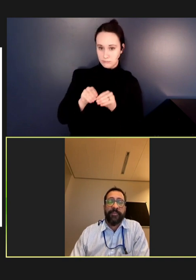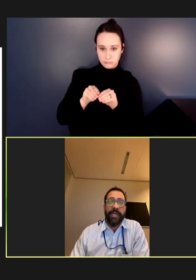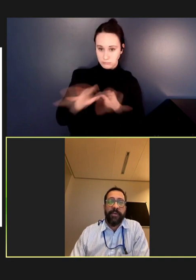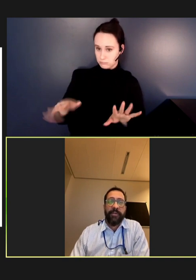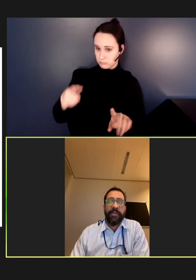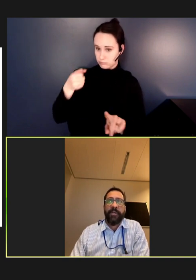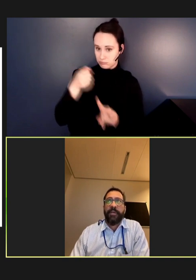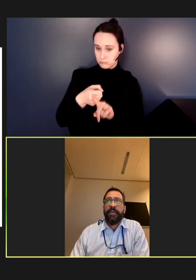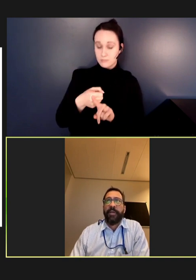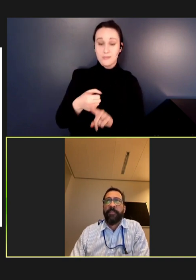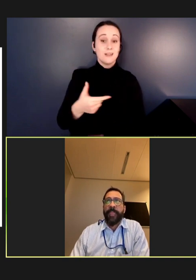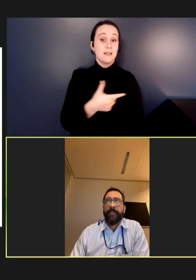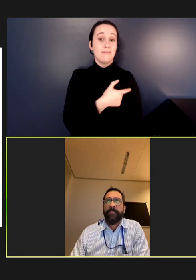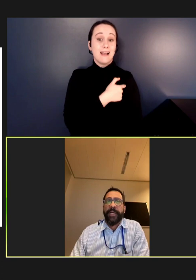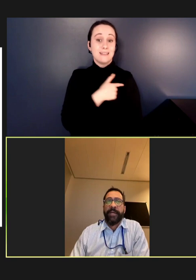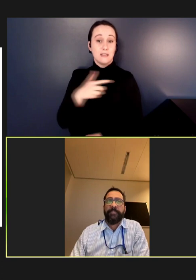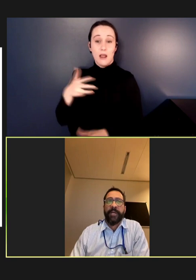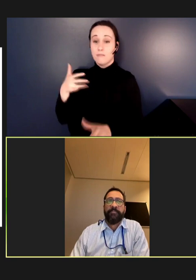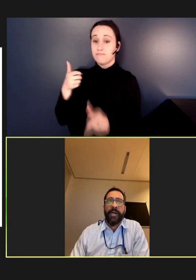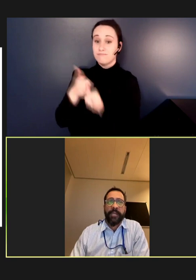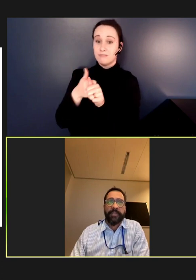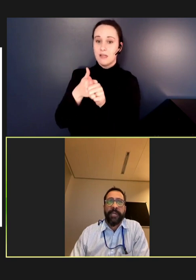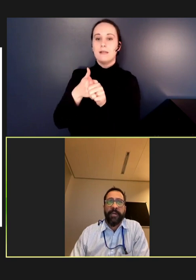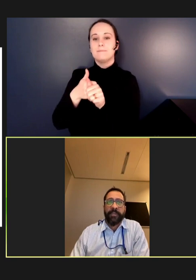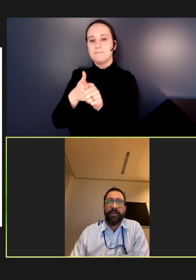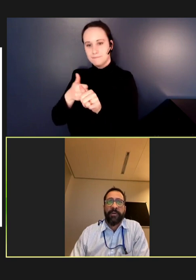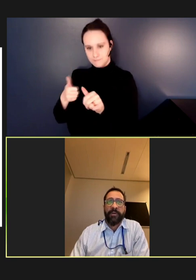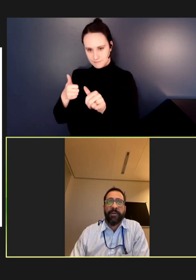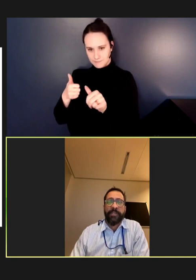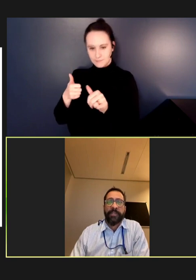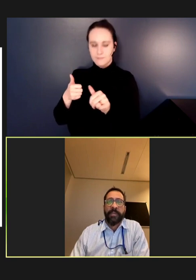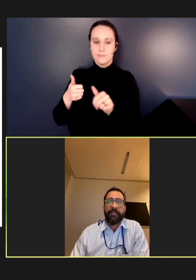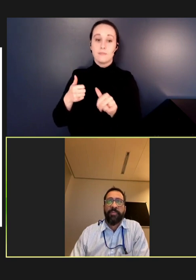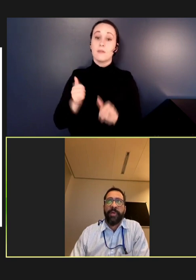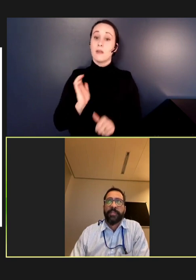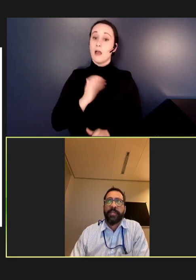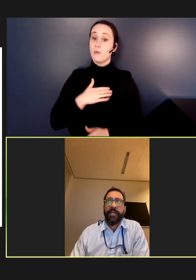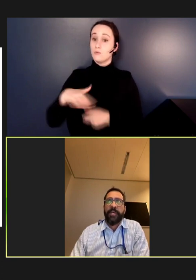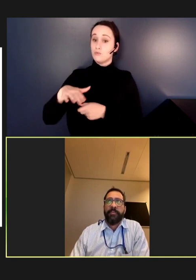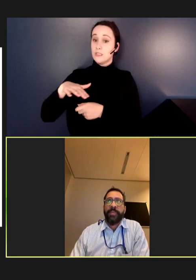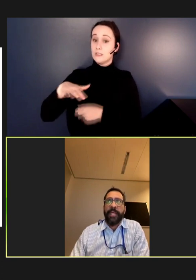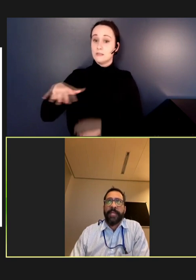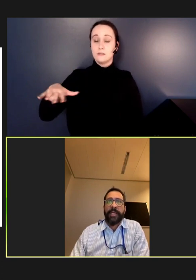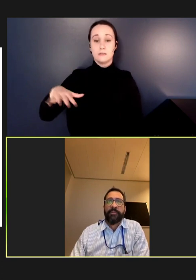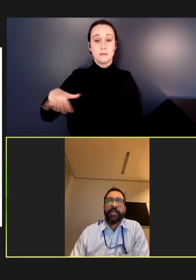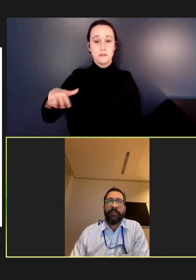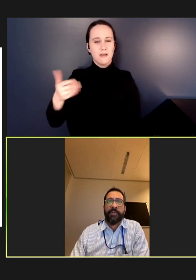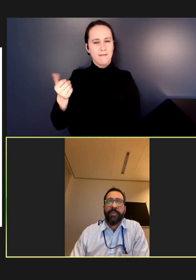fell by a modest amount in our region, just a couple of points, but has not recovered by